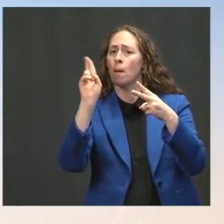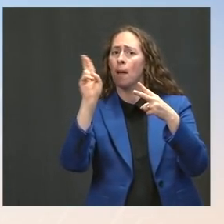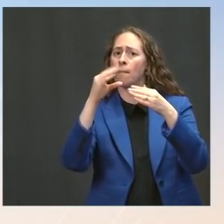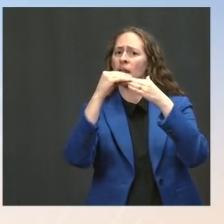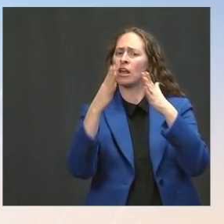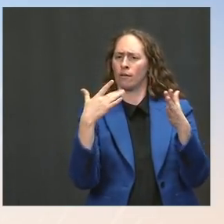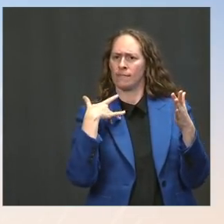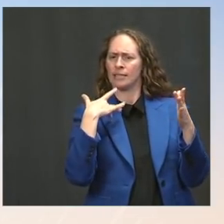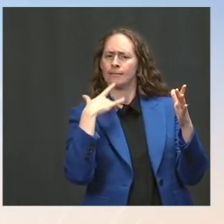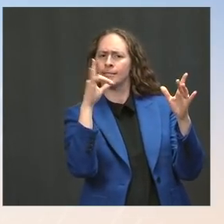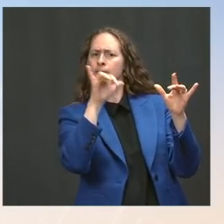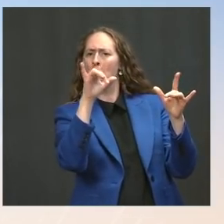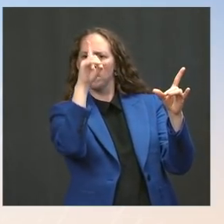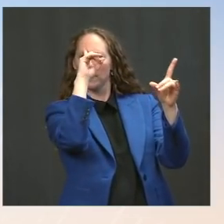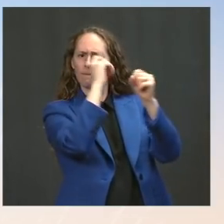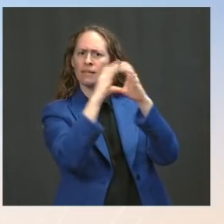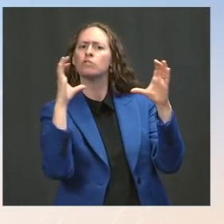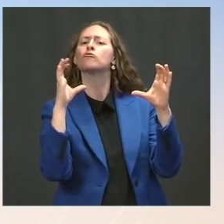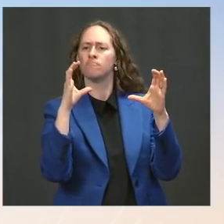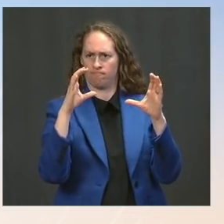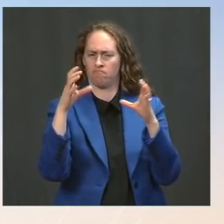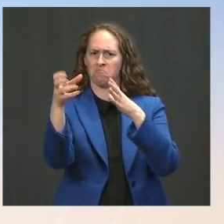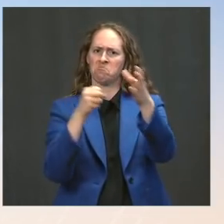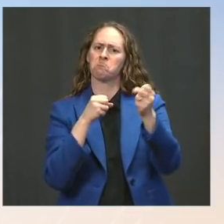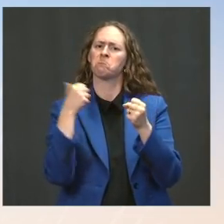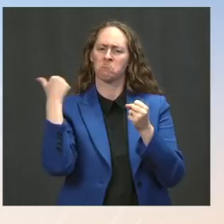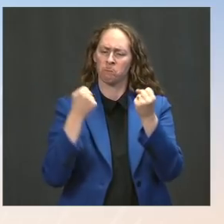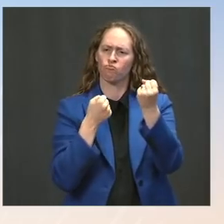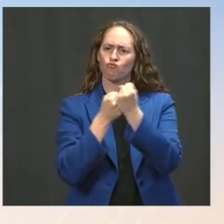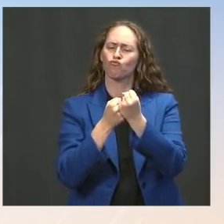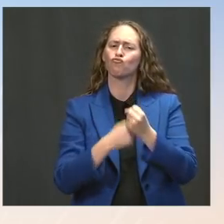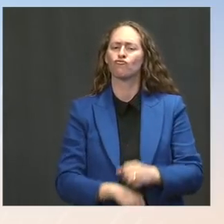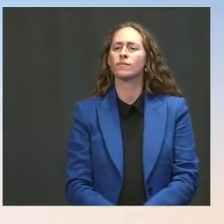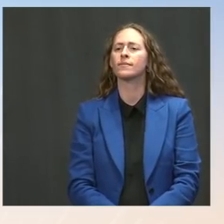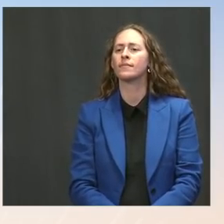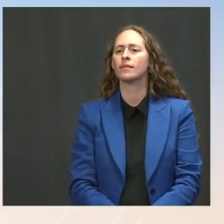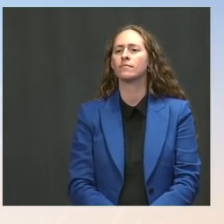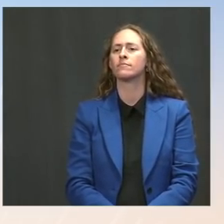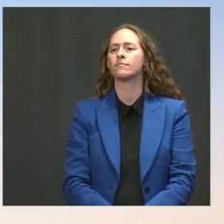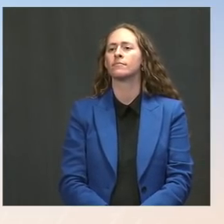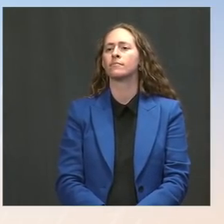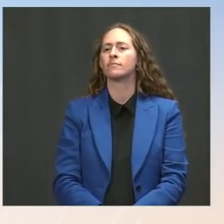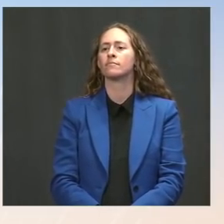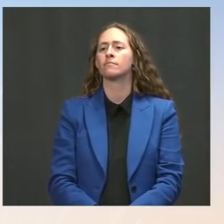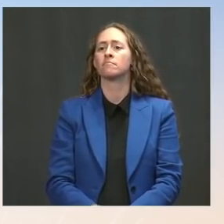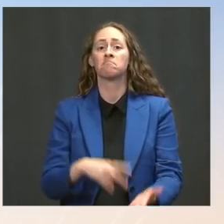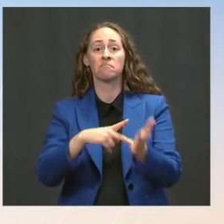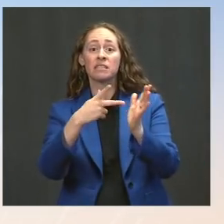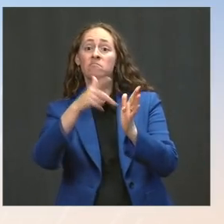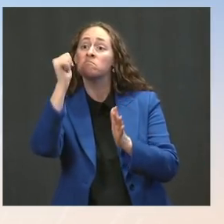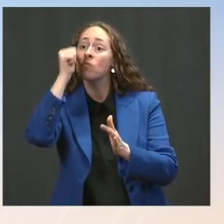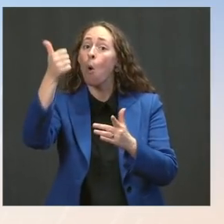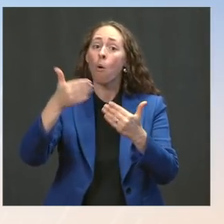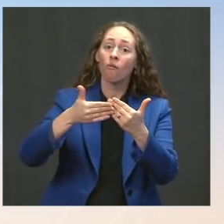So, in his view and our view, tomorrow's hearing will be an opportunity to hear firsthand from the men and women in the Capitol Police